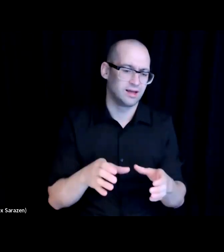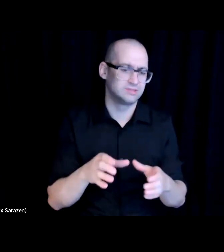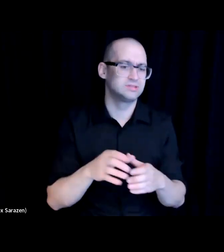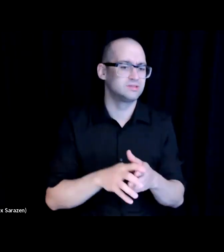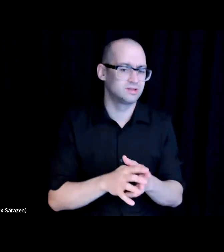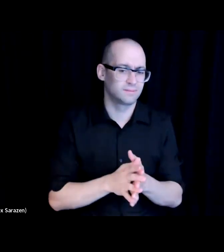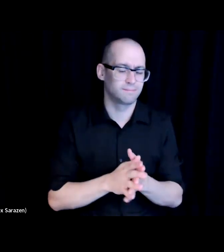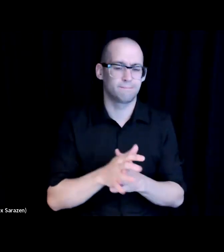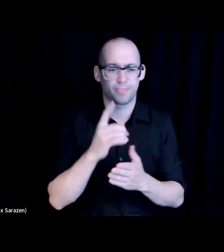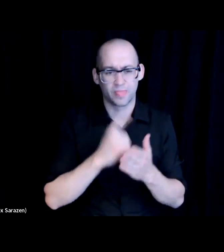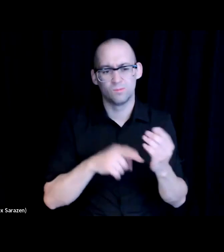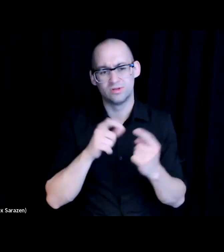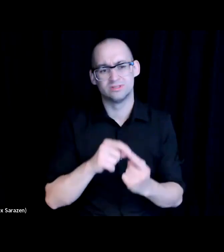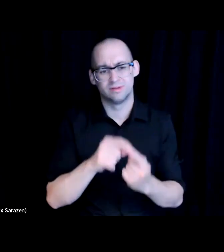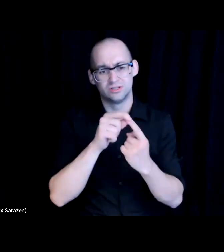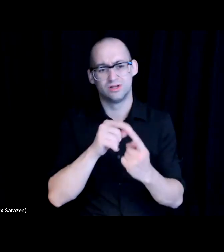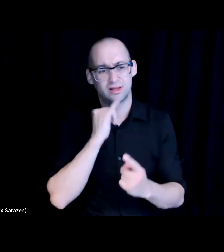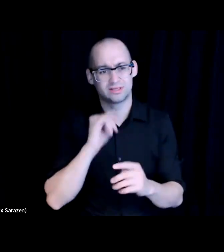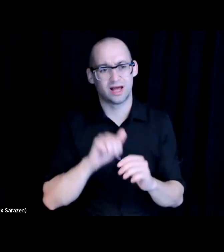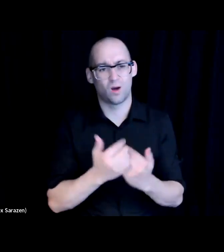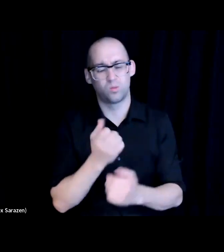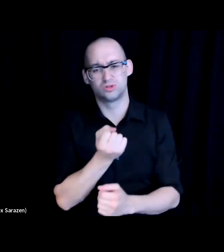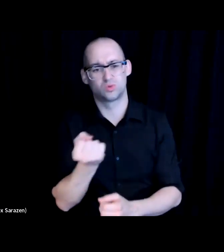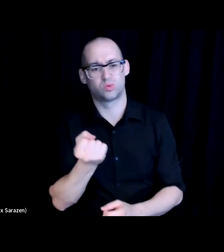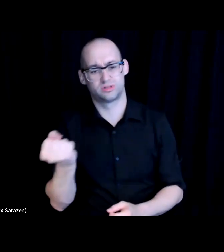is how we source that technology.